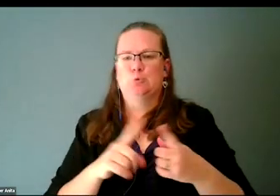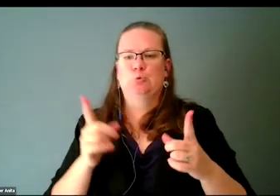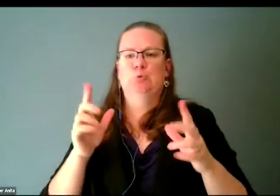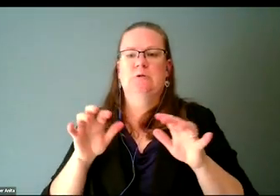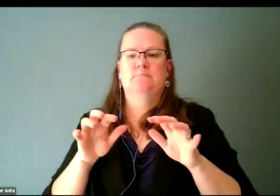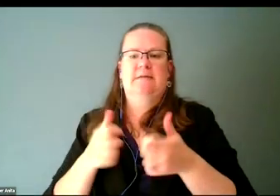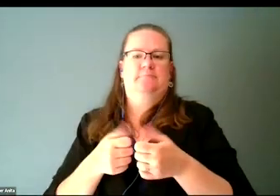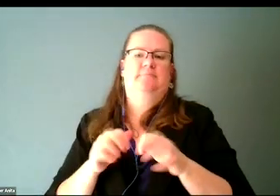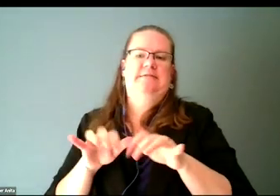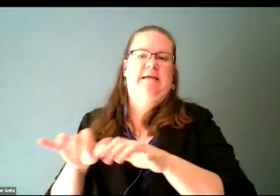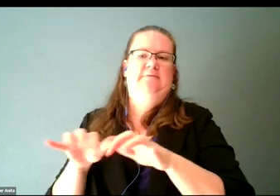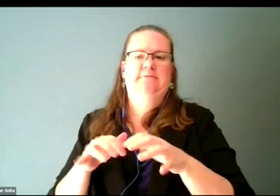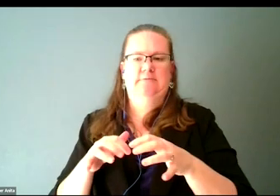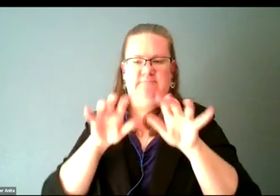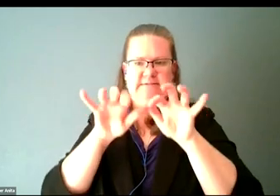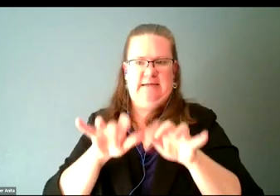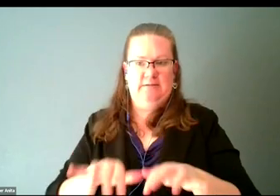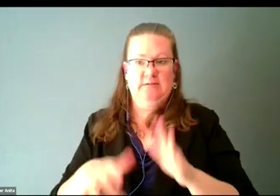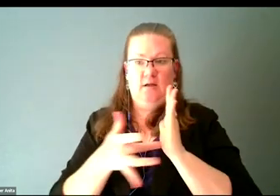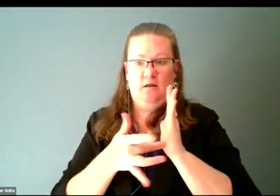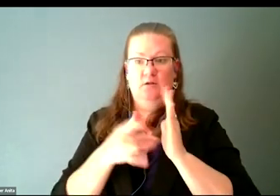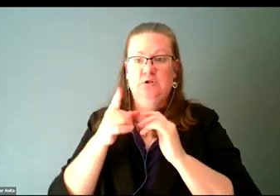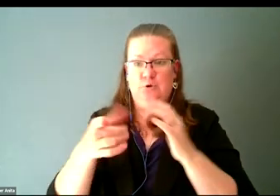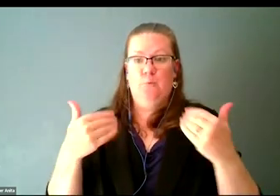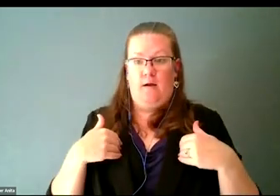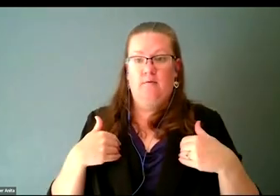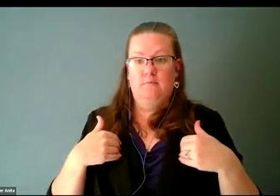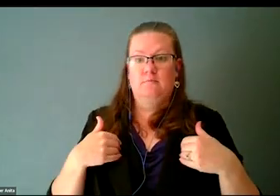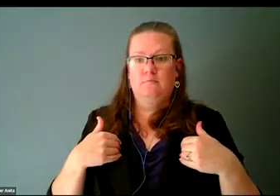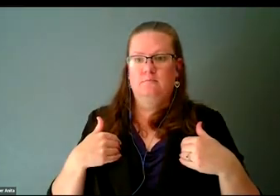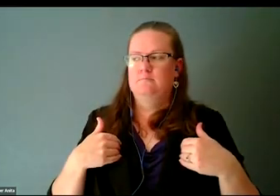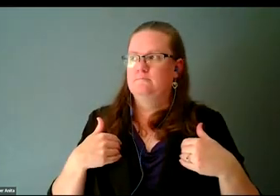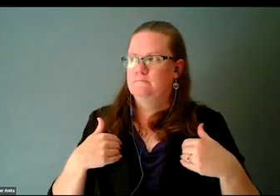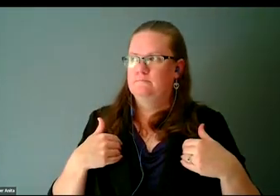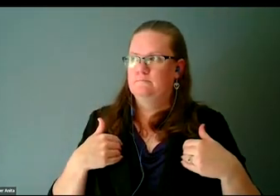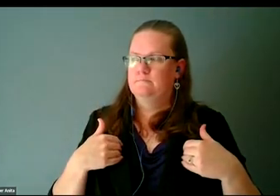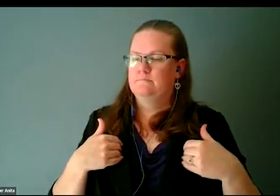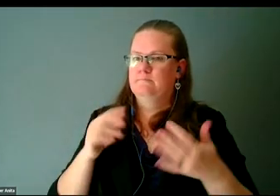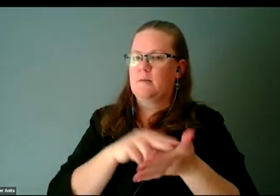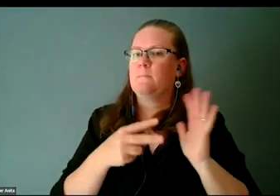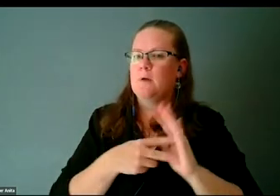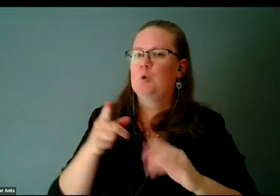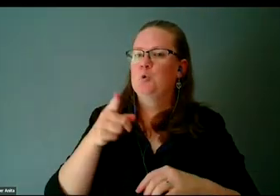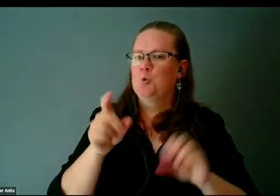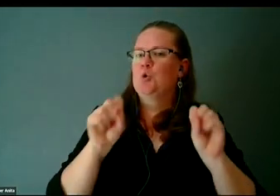that you had on your computer so that you had the option to have a voice tell you the name of the instrument